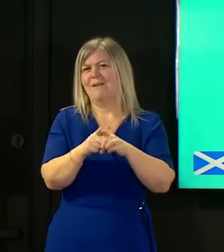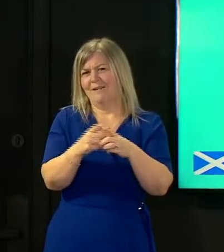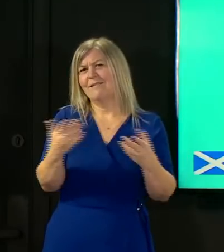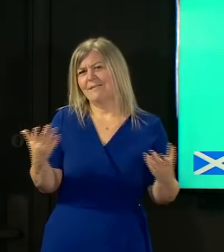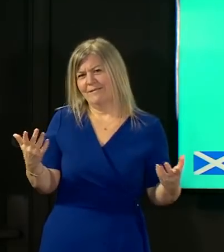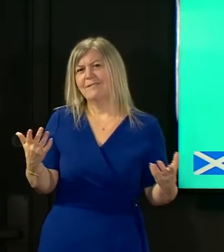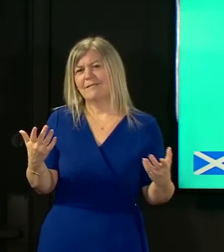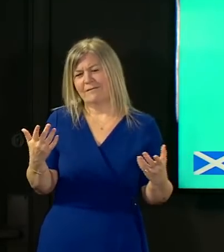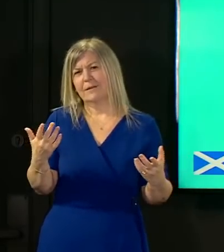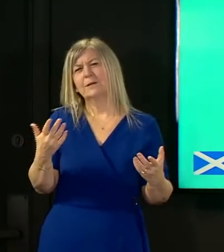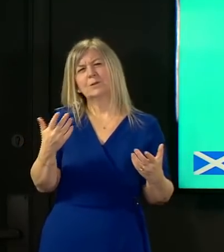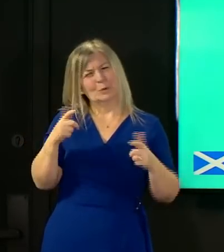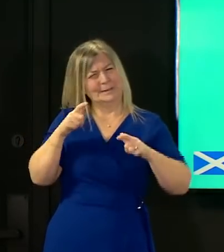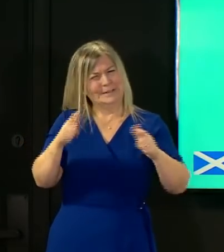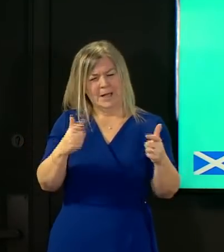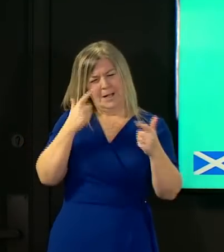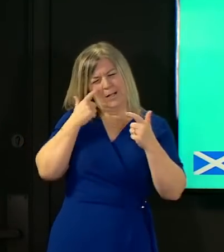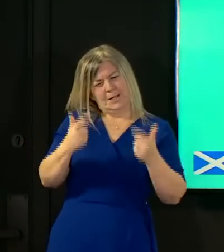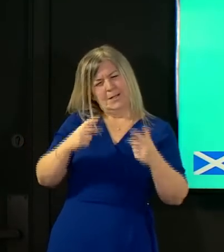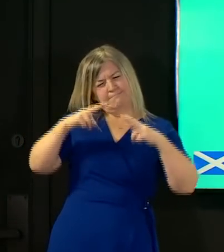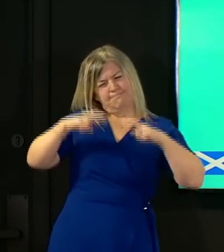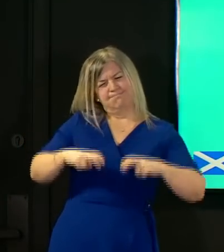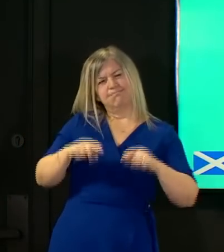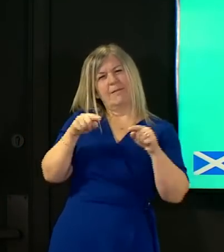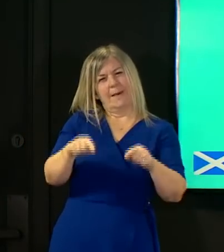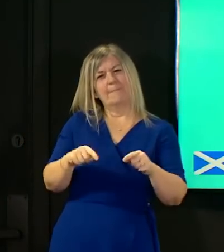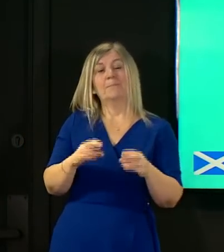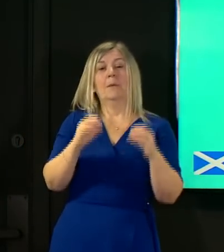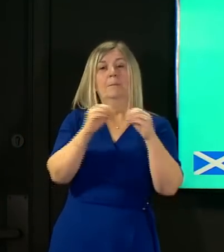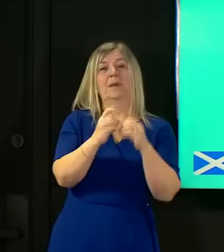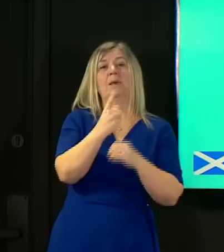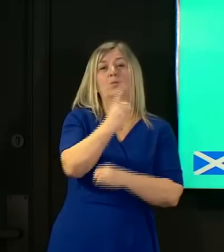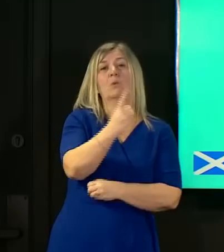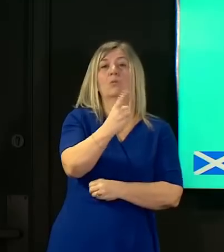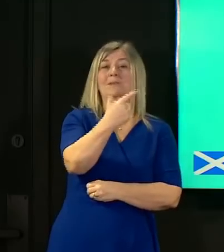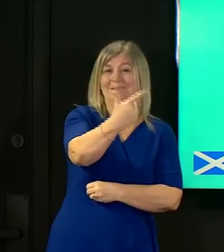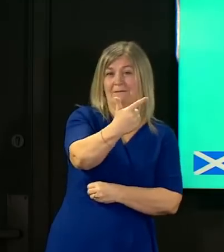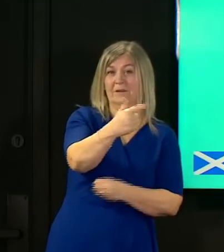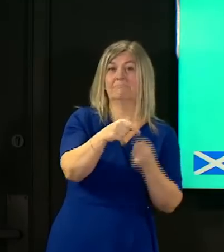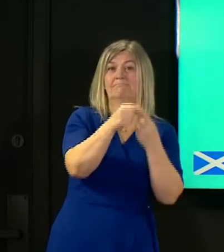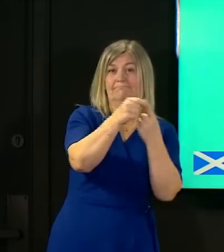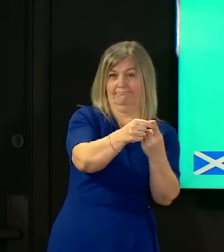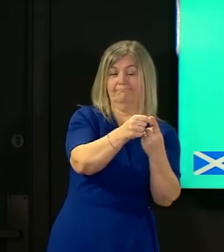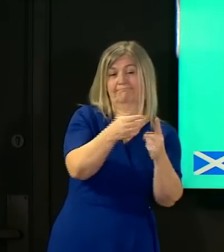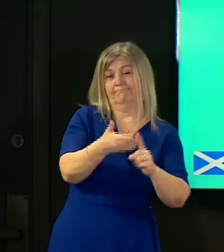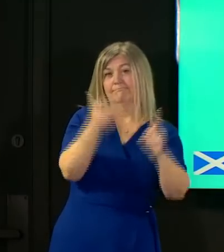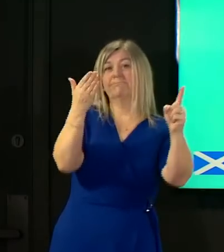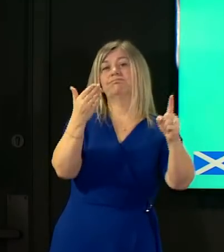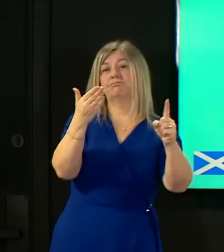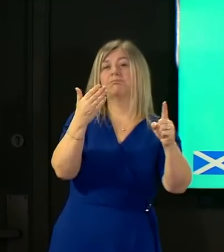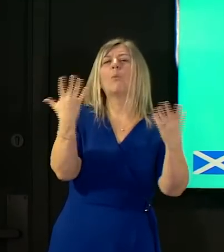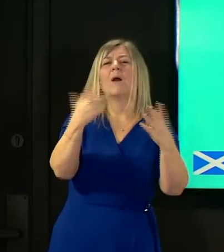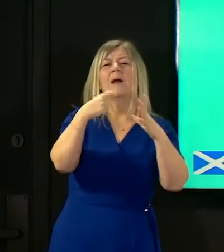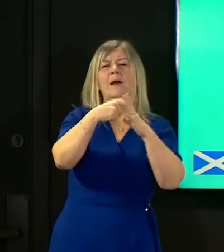and remain under close scrutiny the b117 variant which was first identified in kent has gone on to